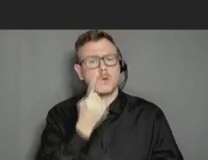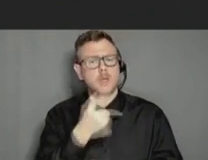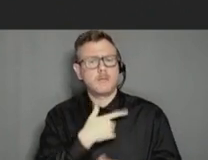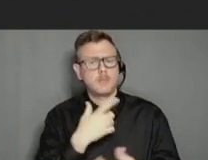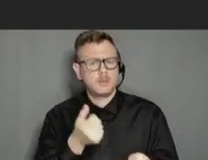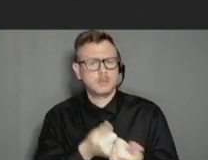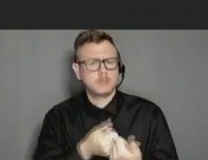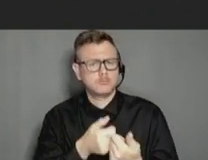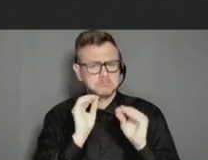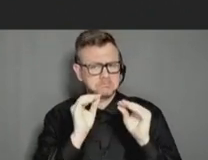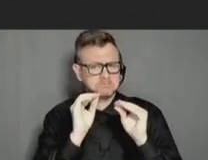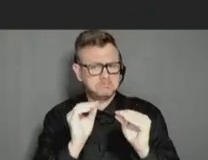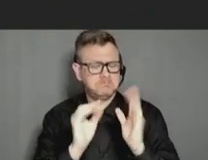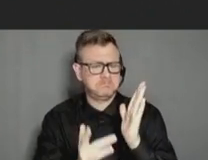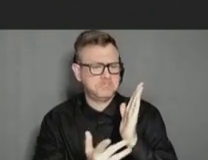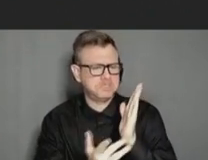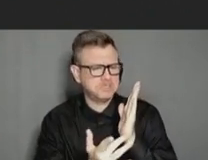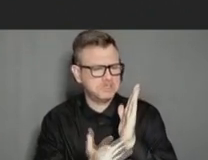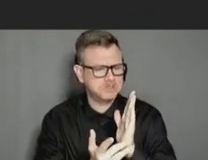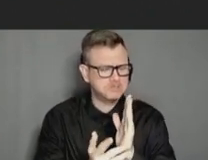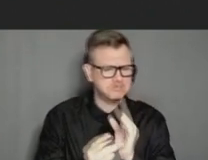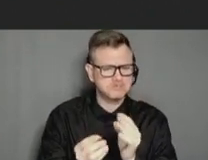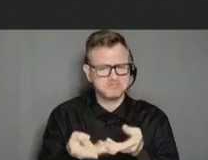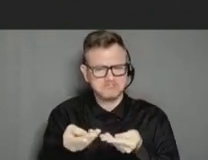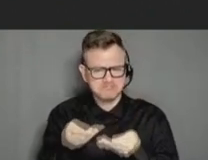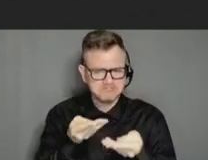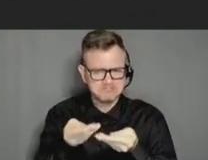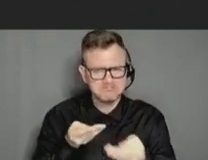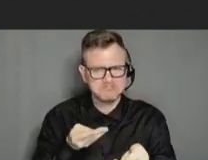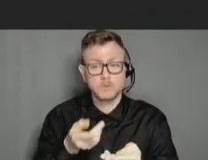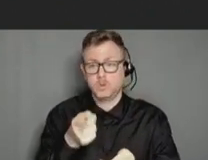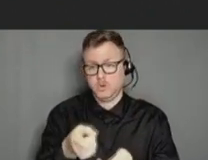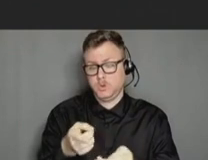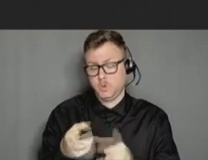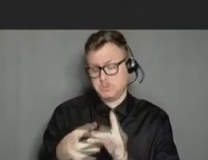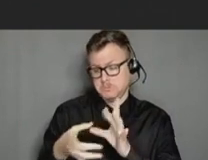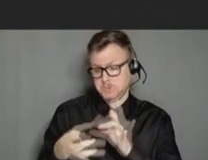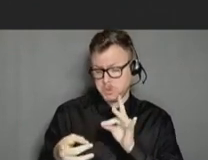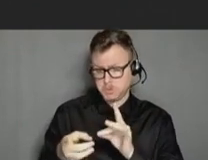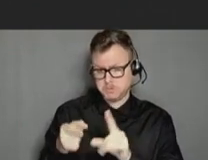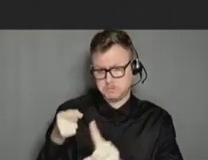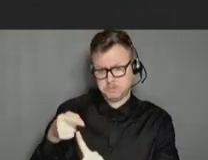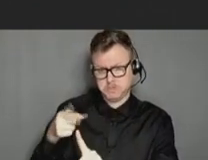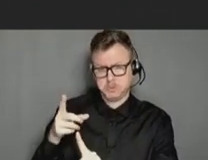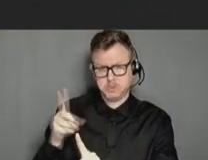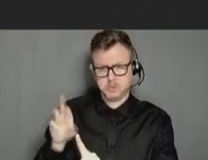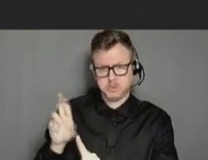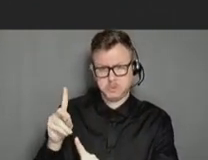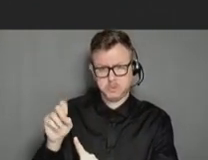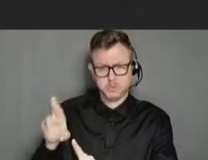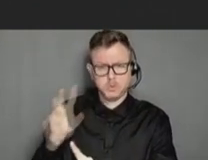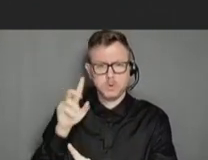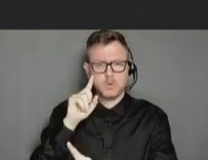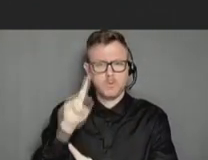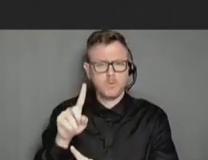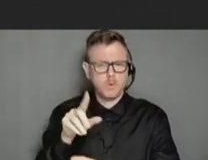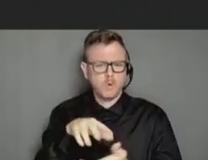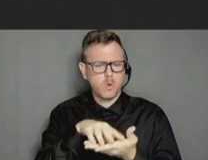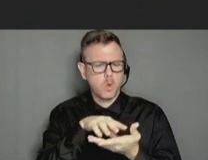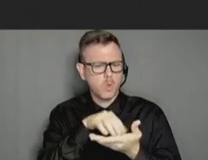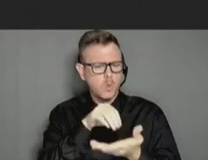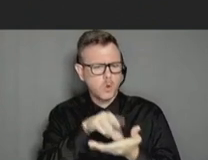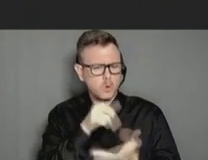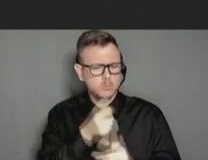that you've mentioned so importantly Dr. Scherer, is for learners in particular, to understand